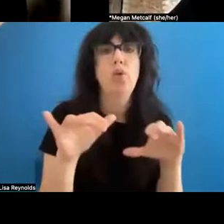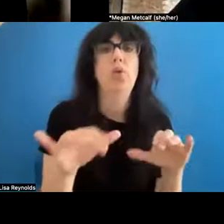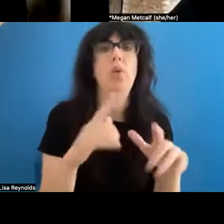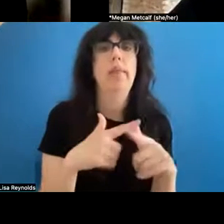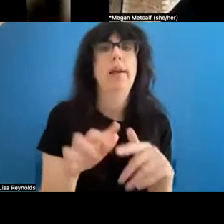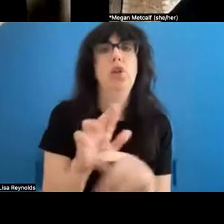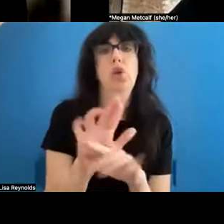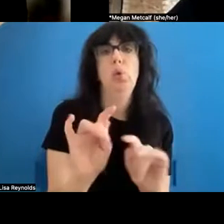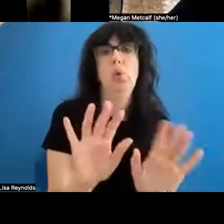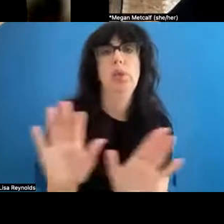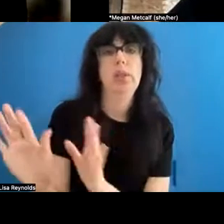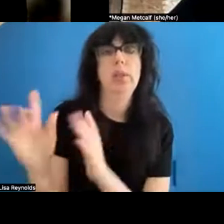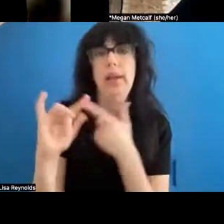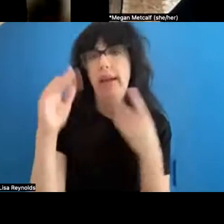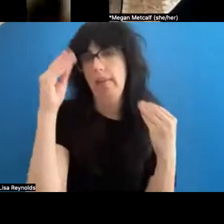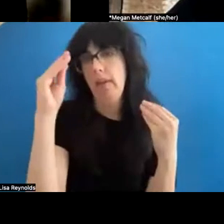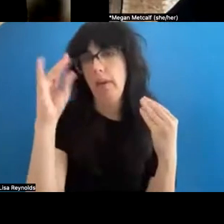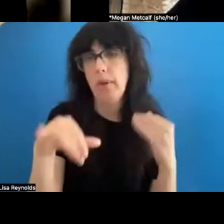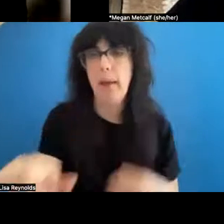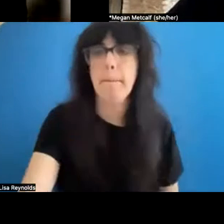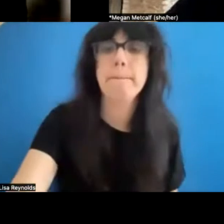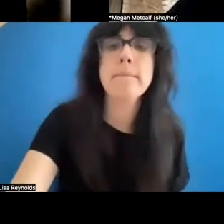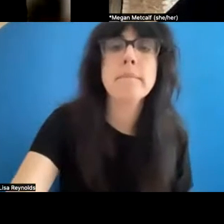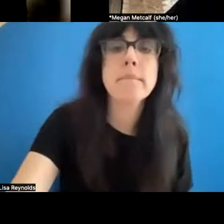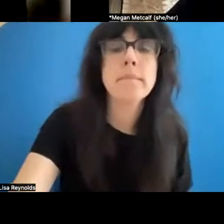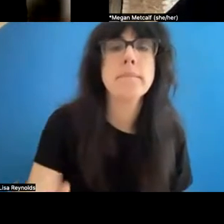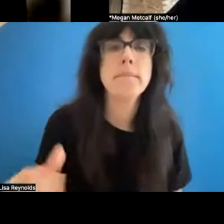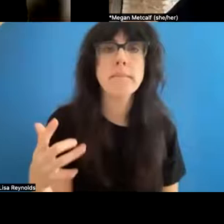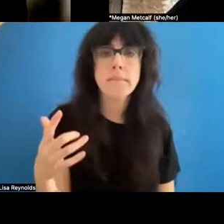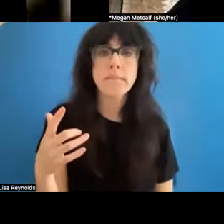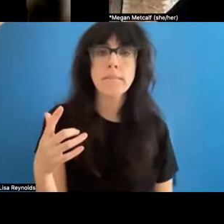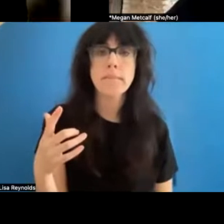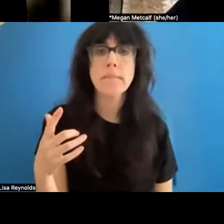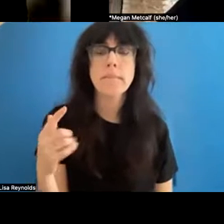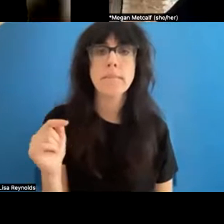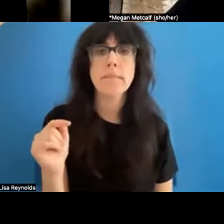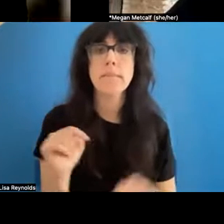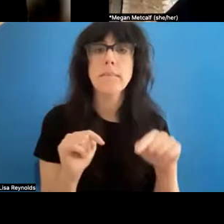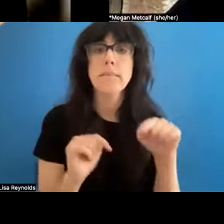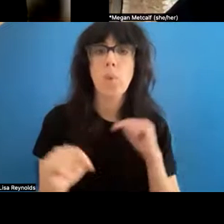about that? You know, just going back to something Mark had said, there's this